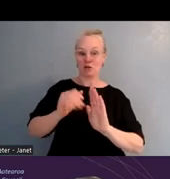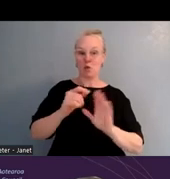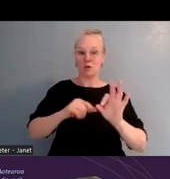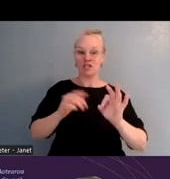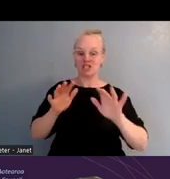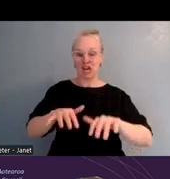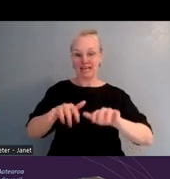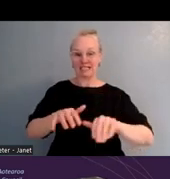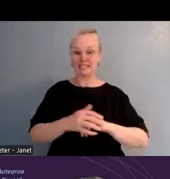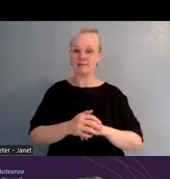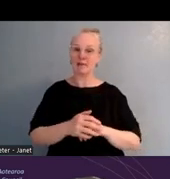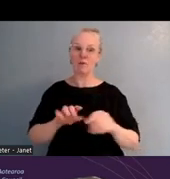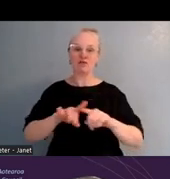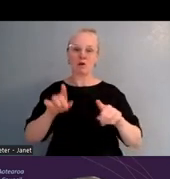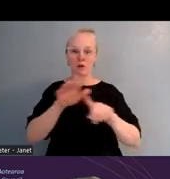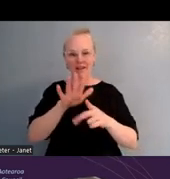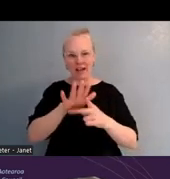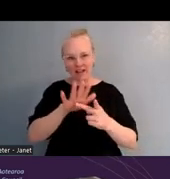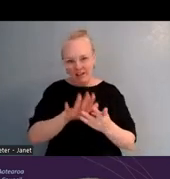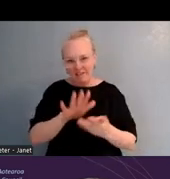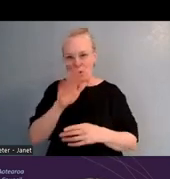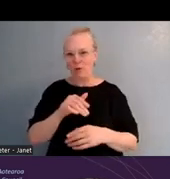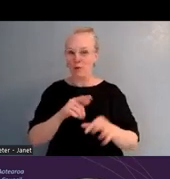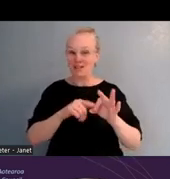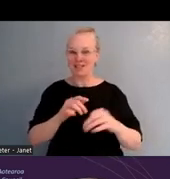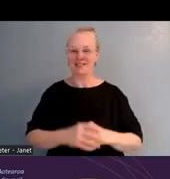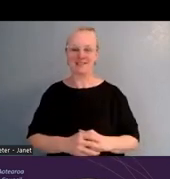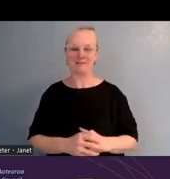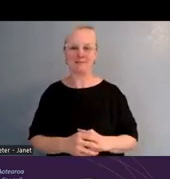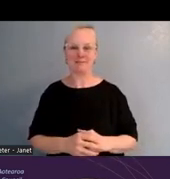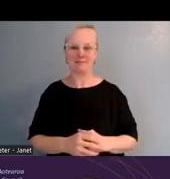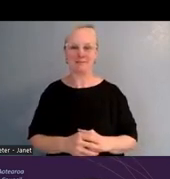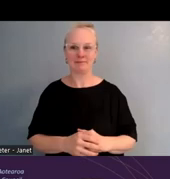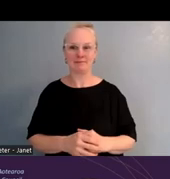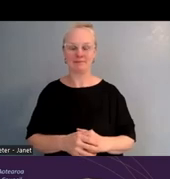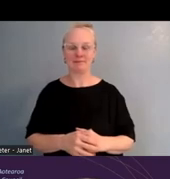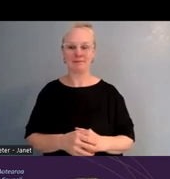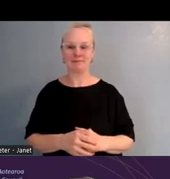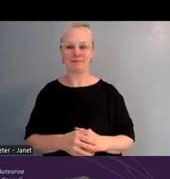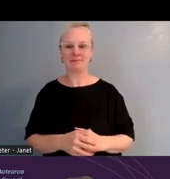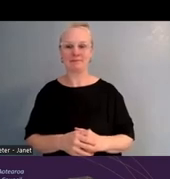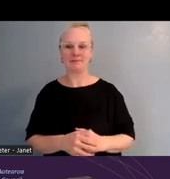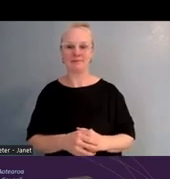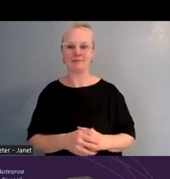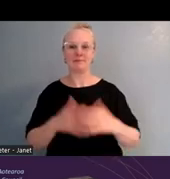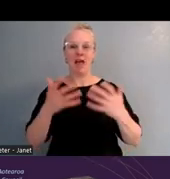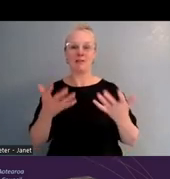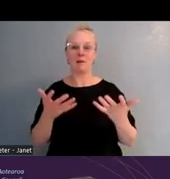and we'll do our best to get through a few of those. But yeah, if Maya's gonna send us off into our breakouts now.